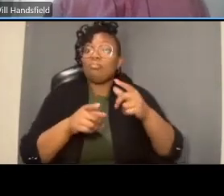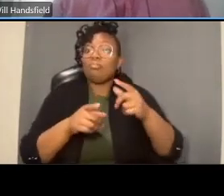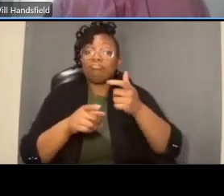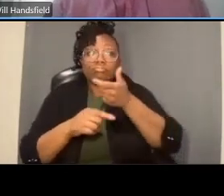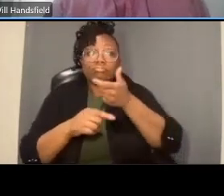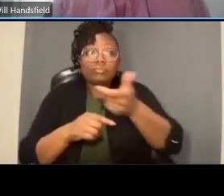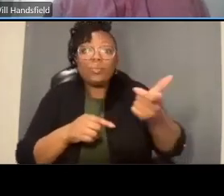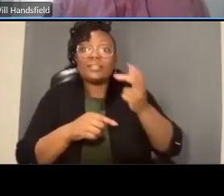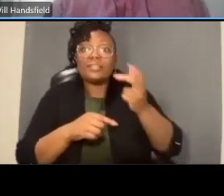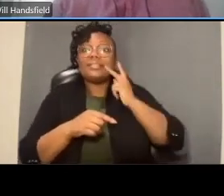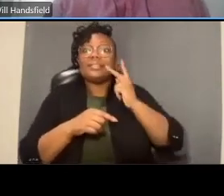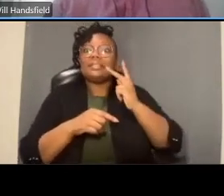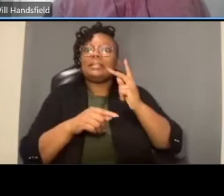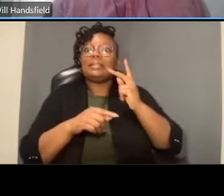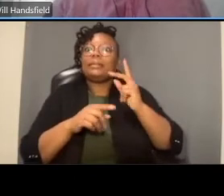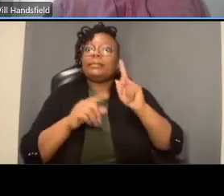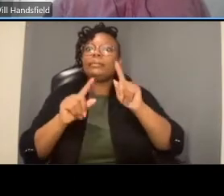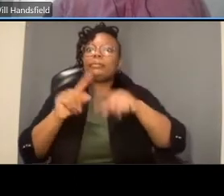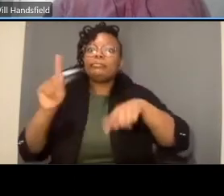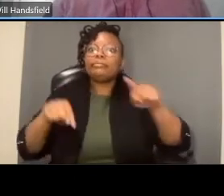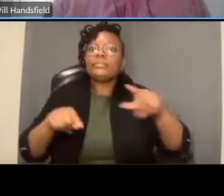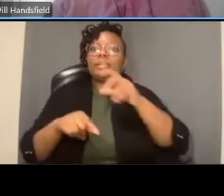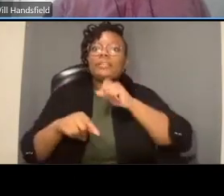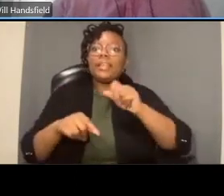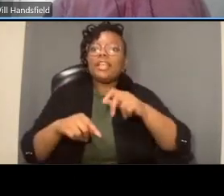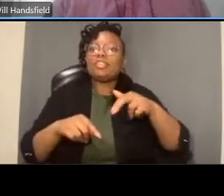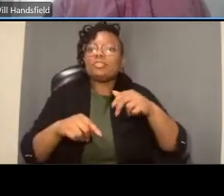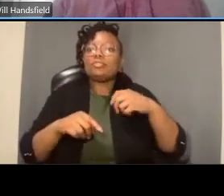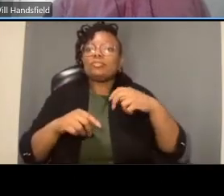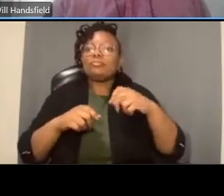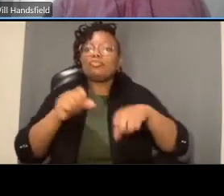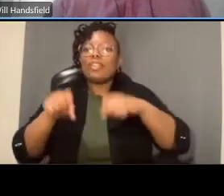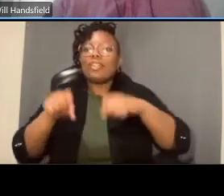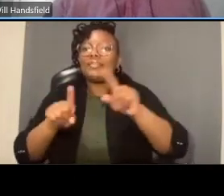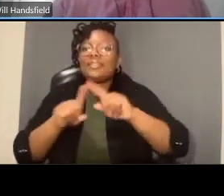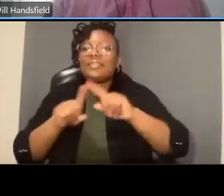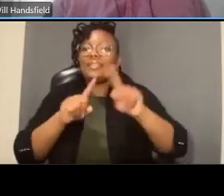work when you when you make the accommodations for those users thank you well what sort of volume are